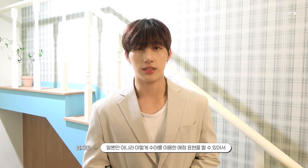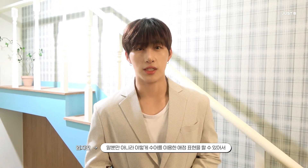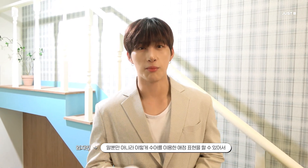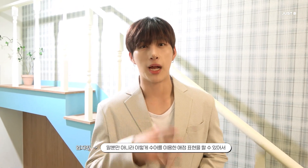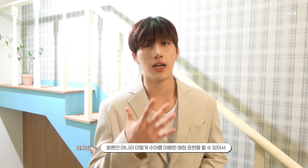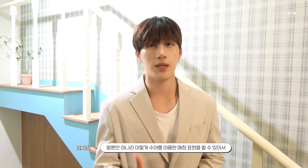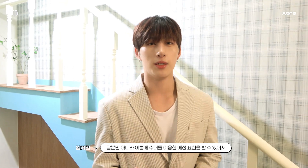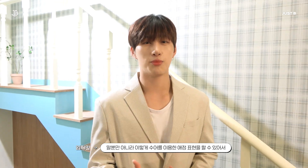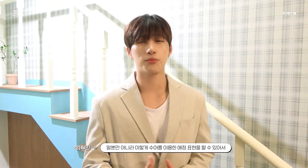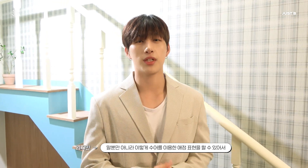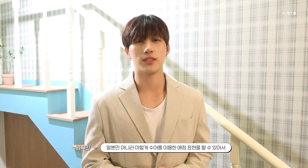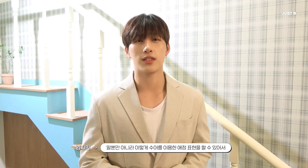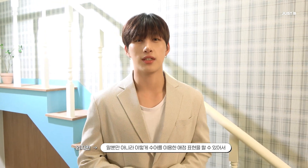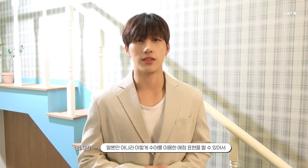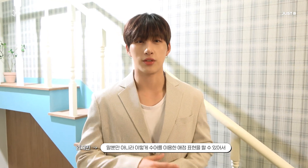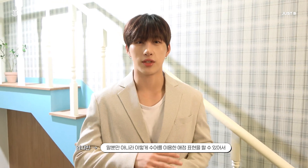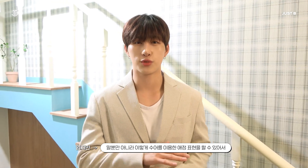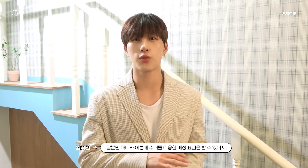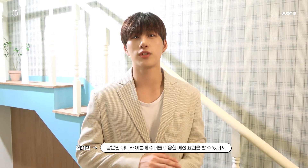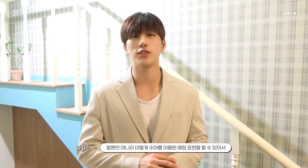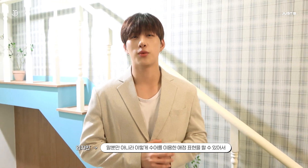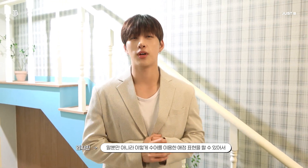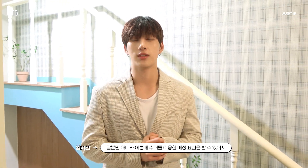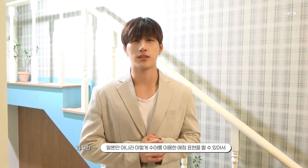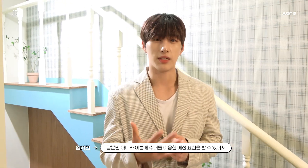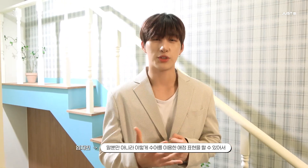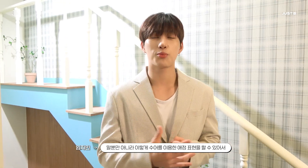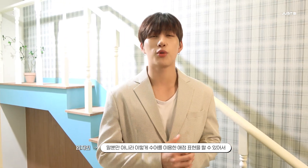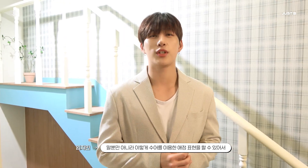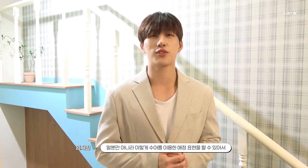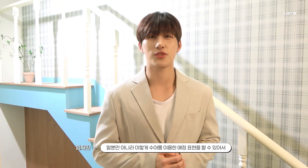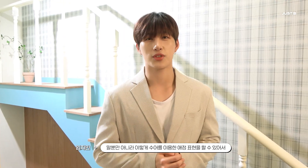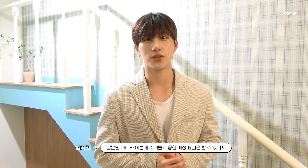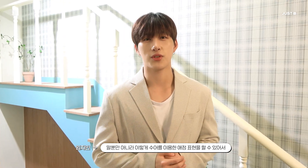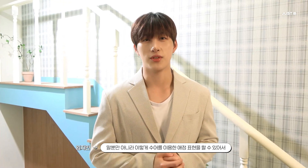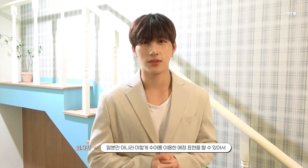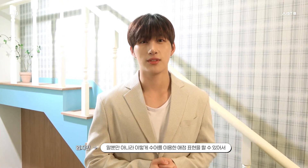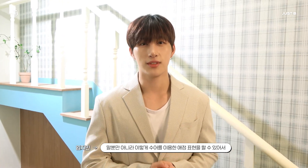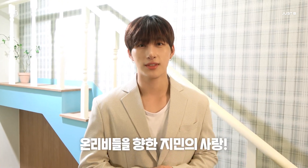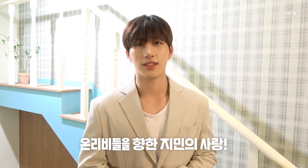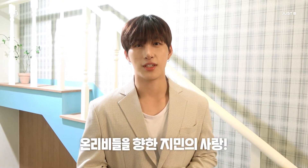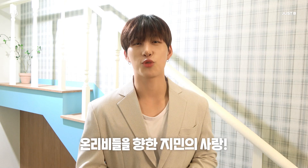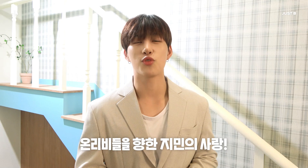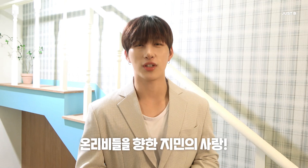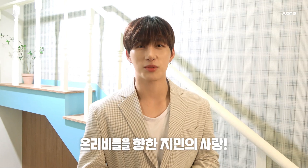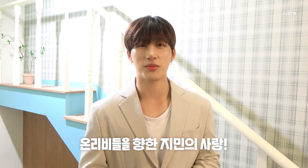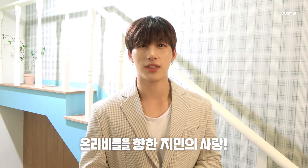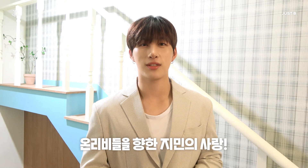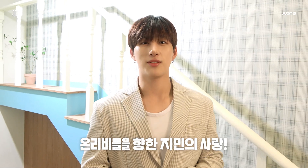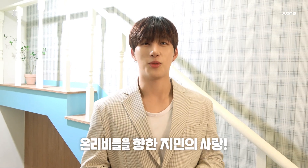Now, we can express our love using sign language as well [JIMIN's love for ONLY B!] I'm really glad about it